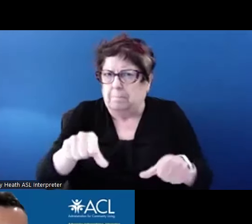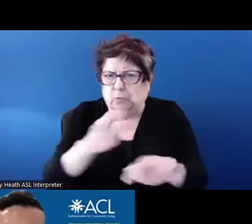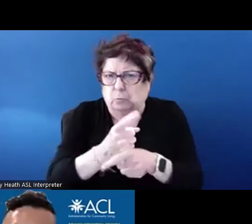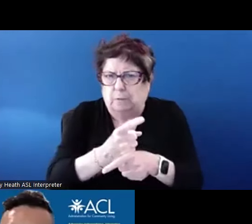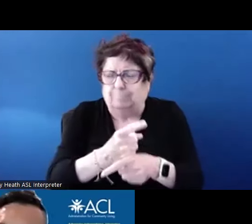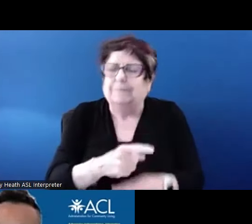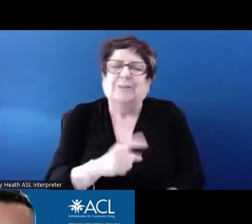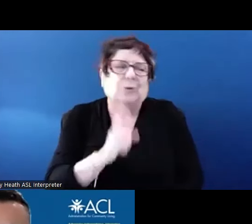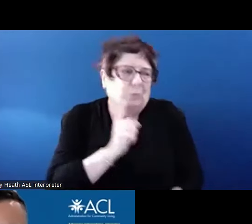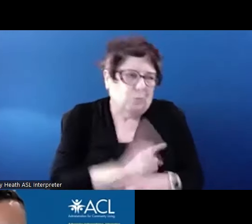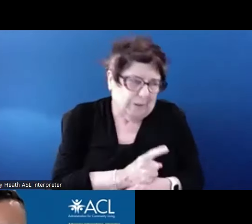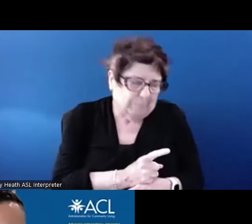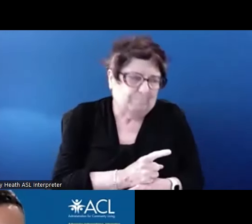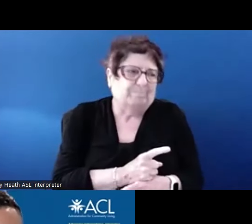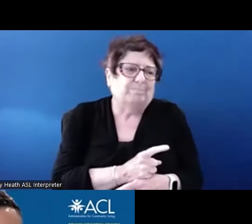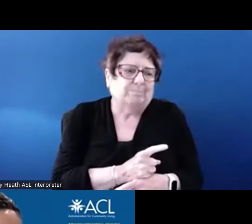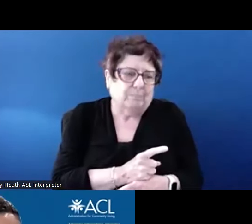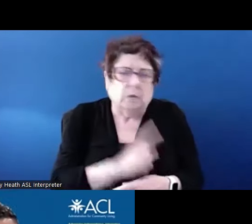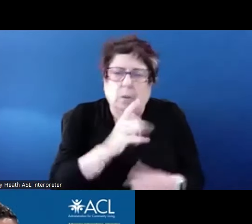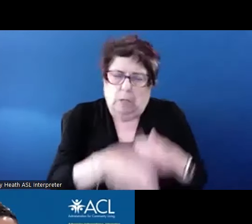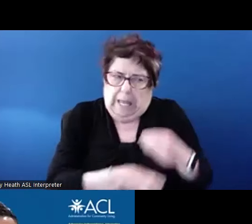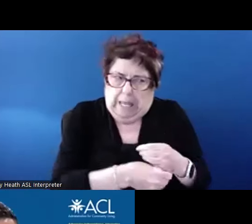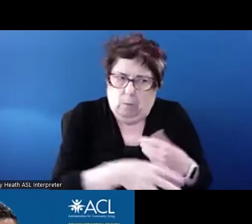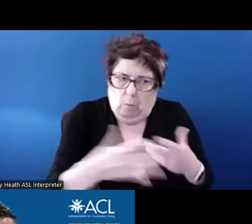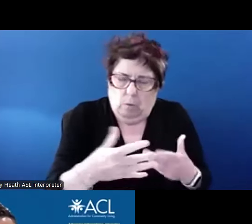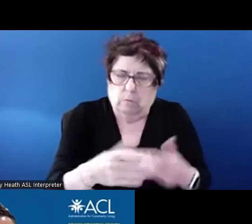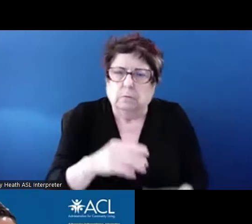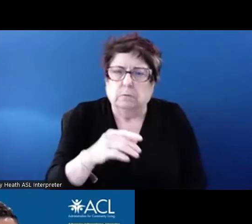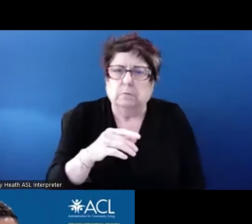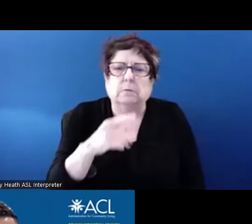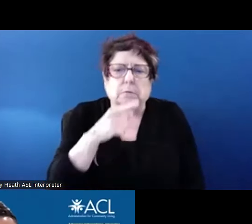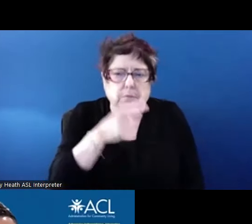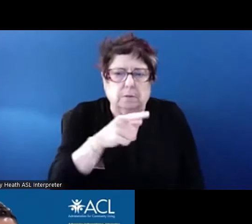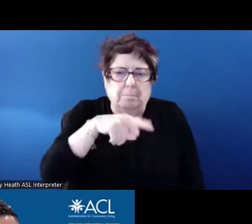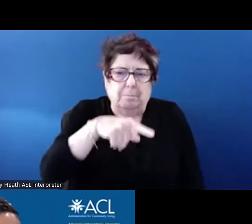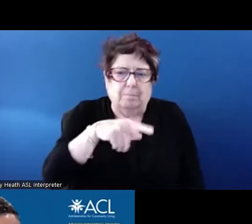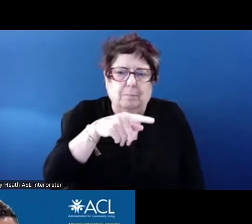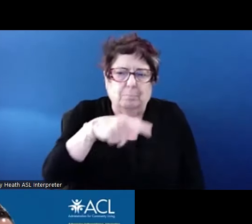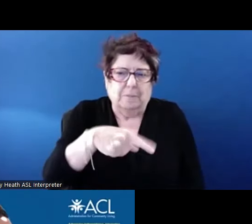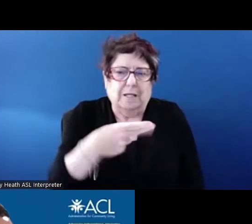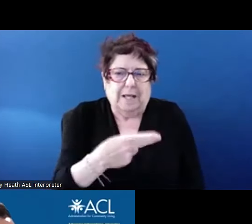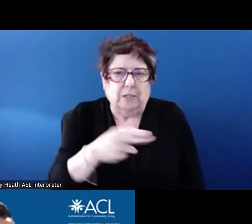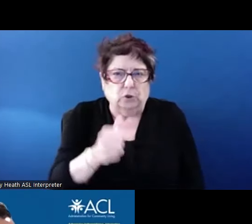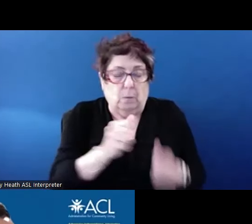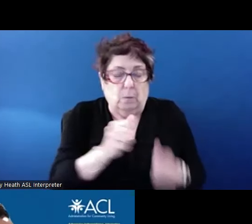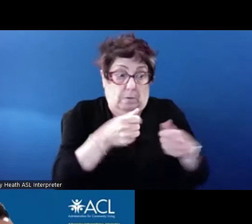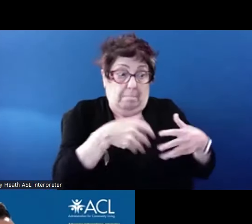did award what we called extraordinary admin fees to PHAs with mainstream vouchers in 2022 and were